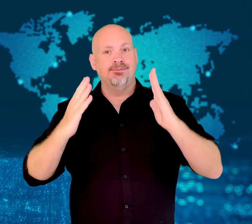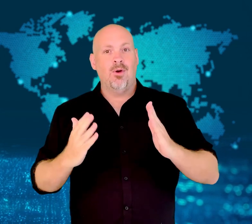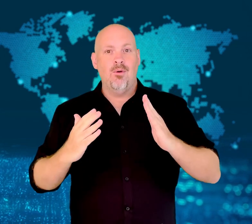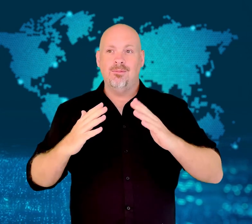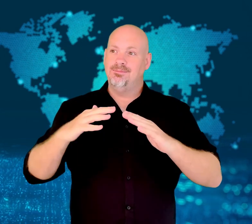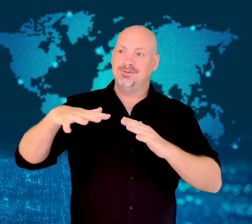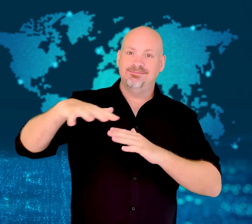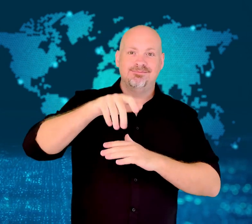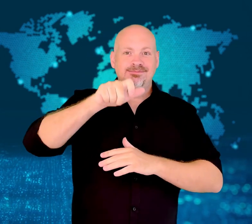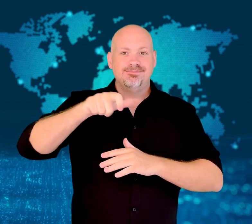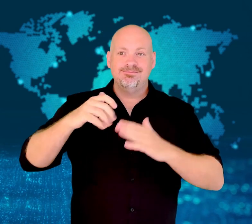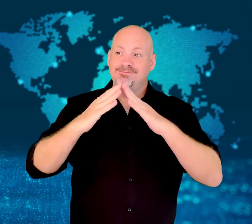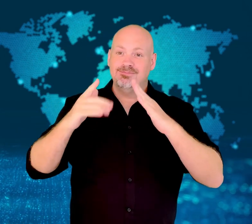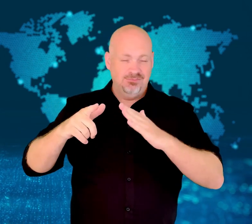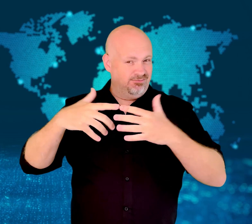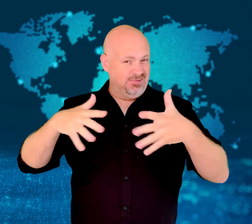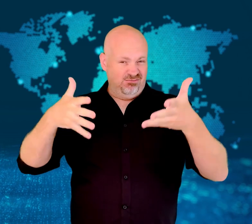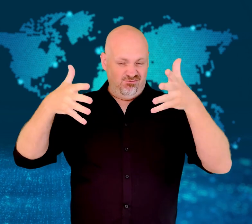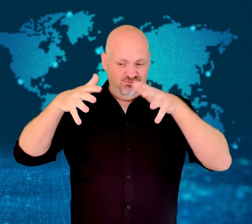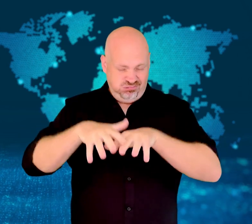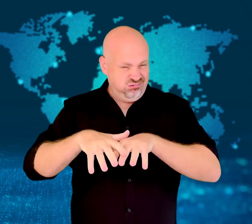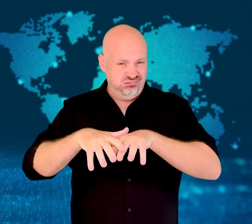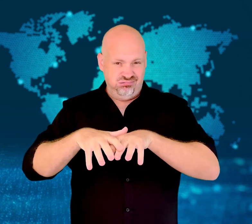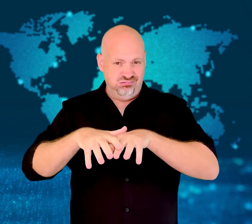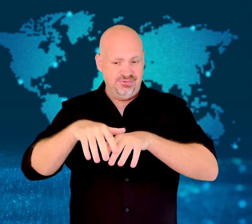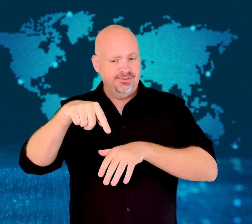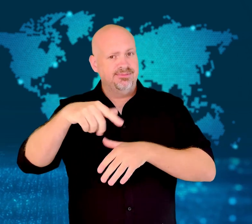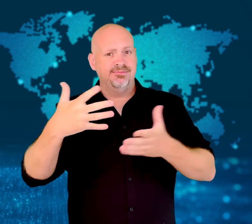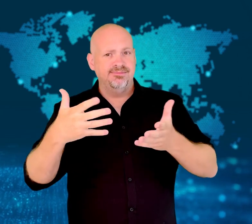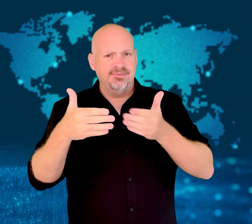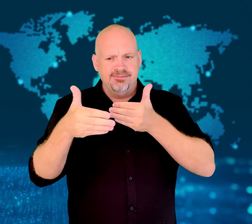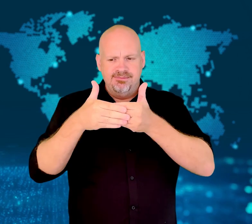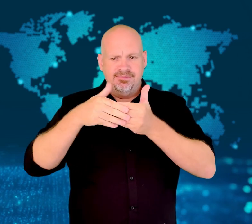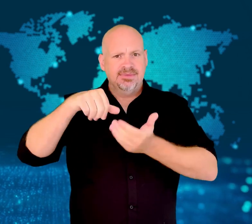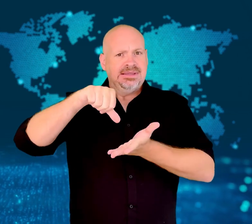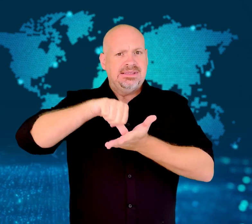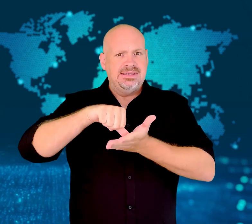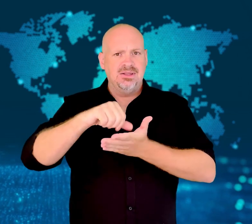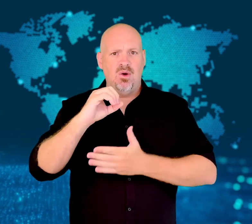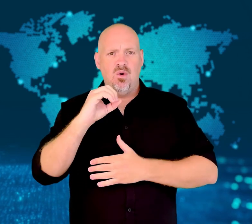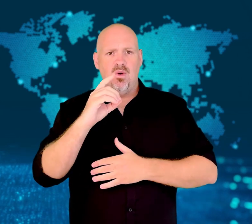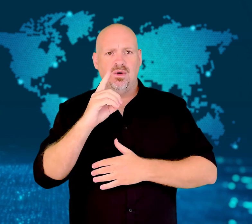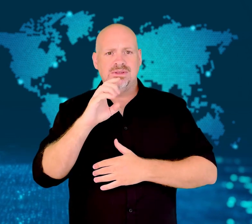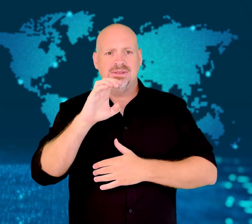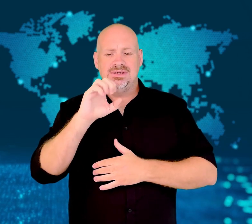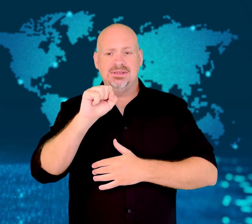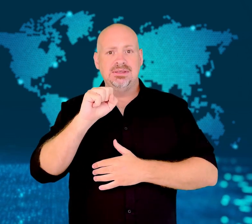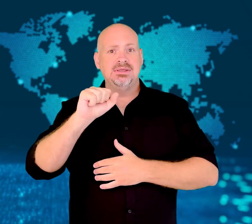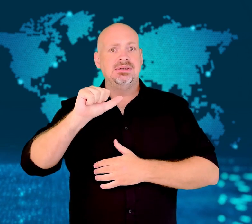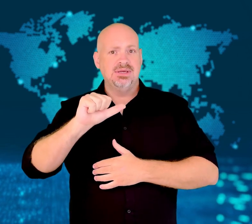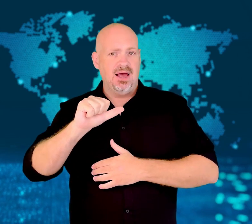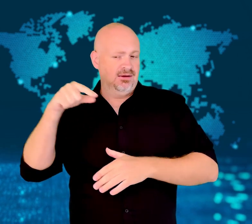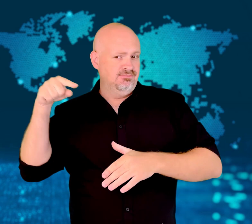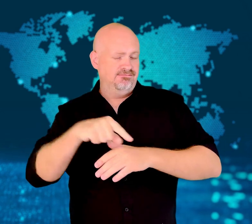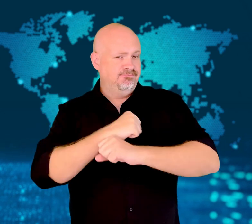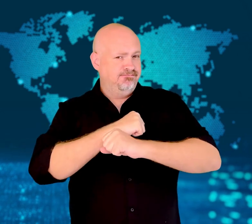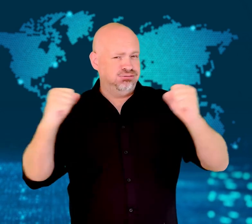Grain and produce have been stolen off trucks across the area.